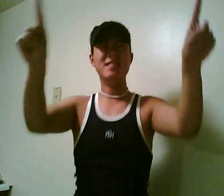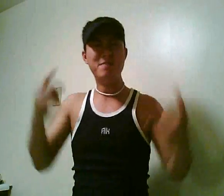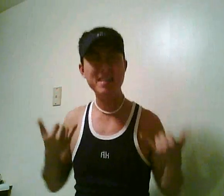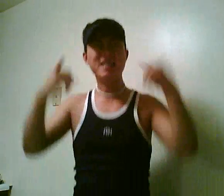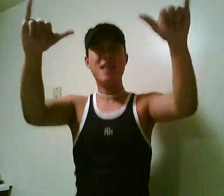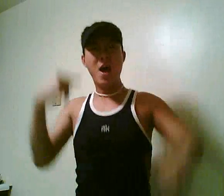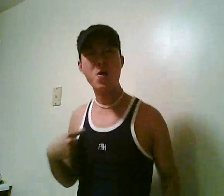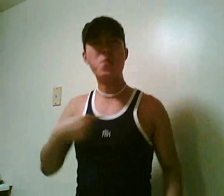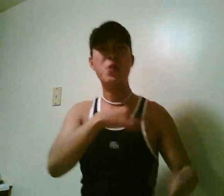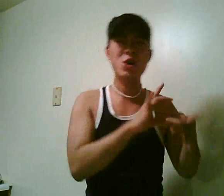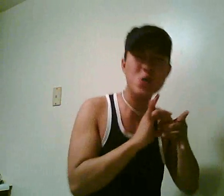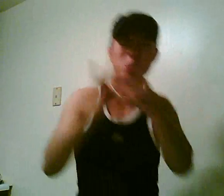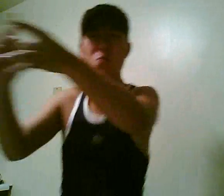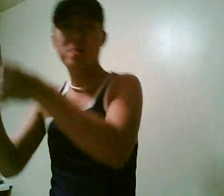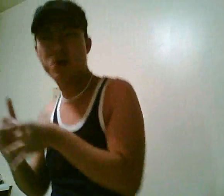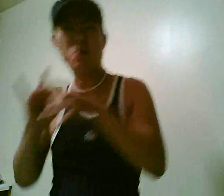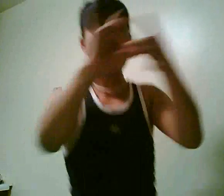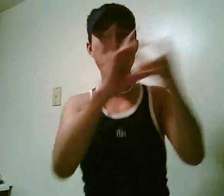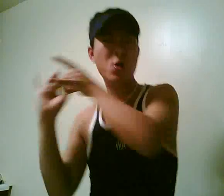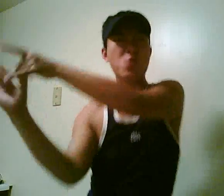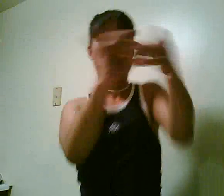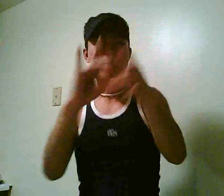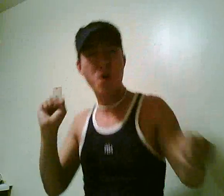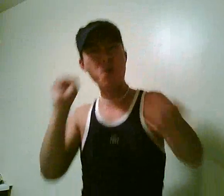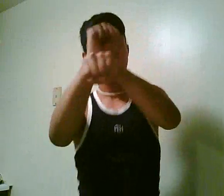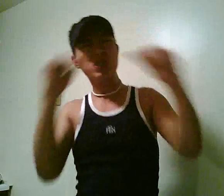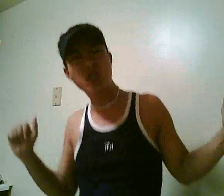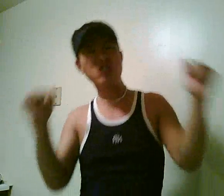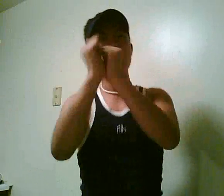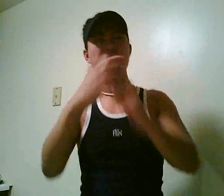yet, we cooperate and work together!